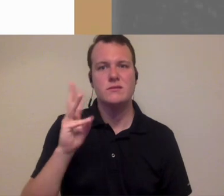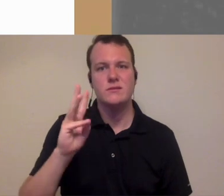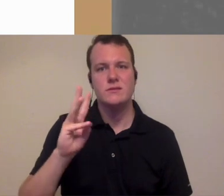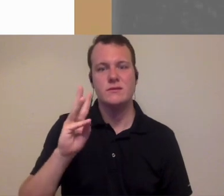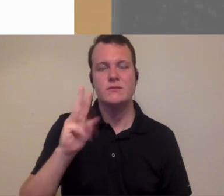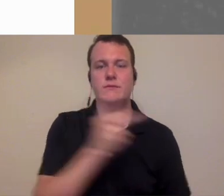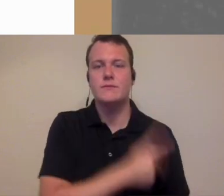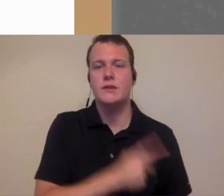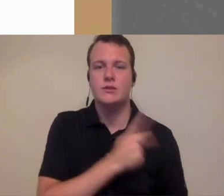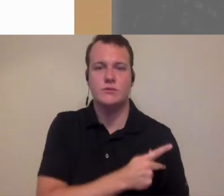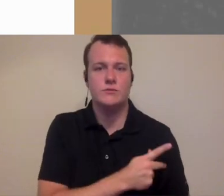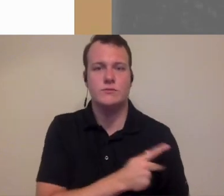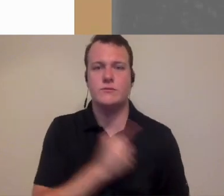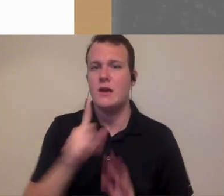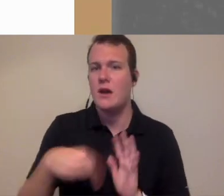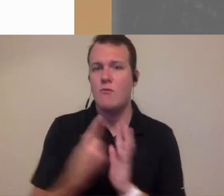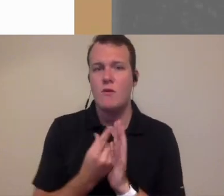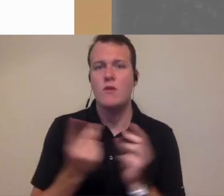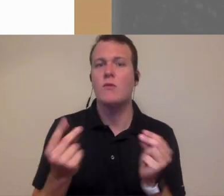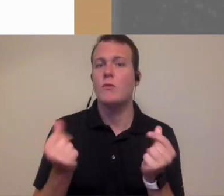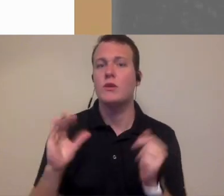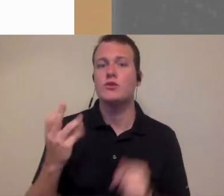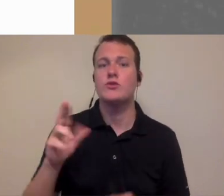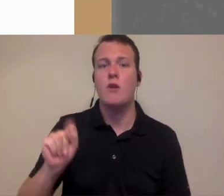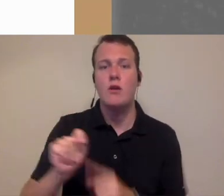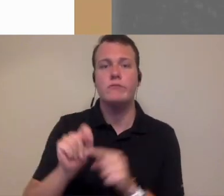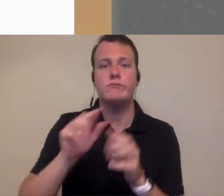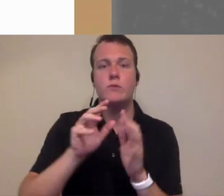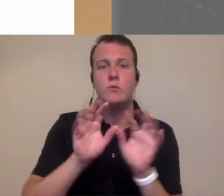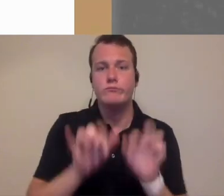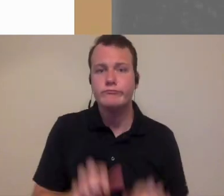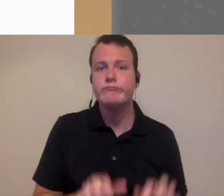in an hour right right up quick chart notes and I was out and hopefully pick